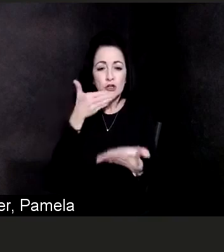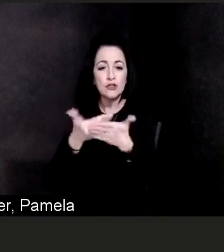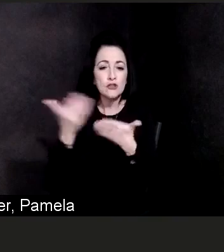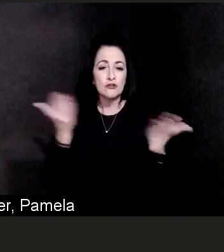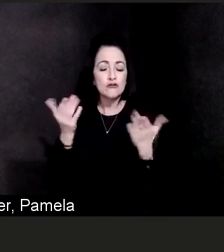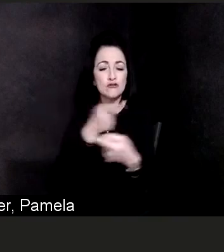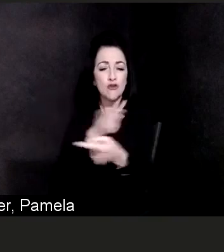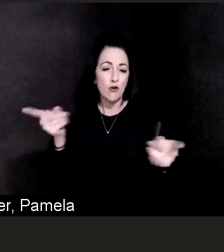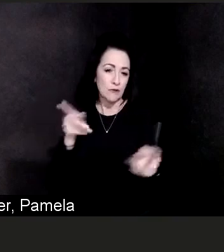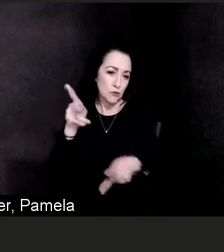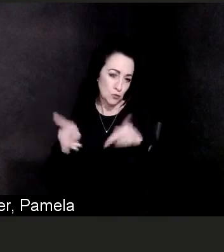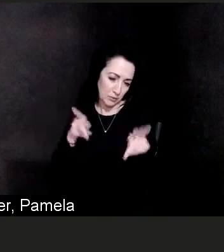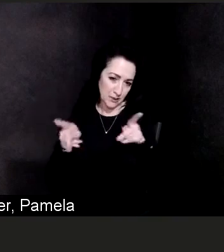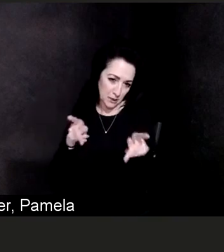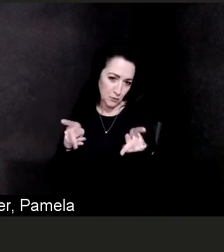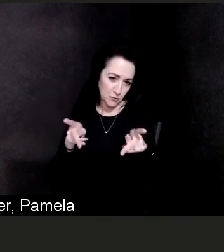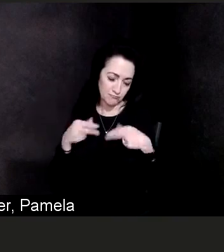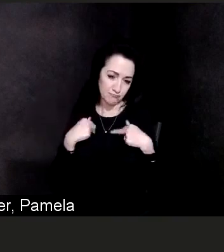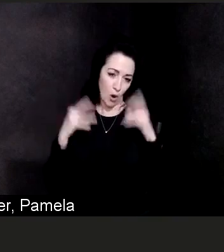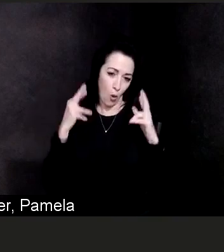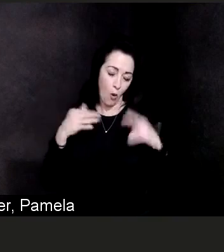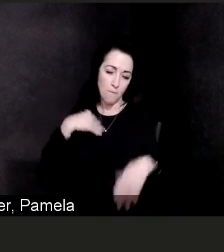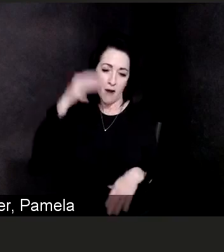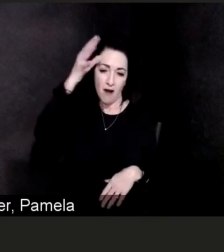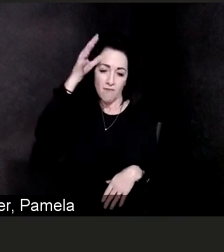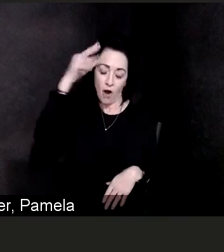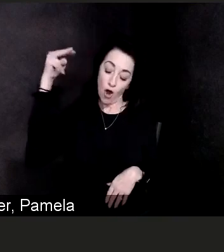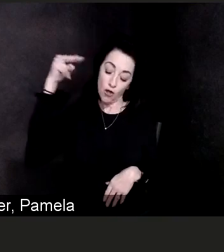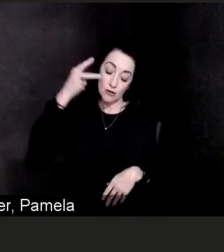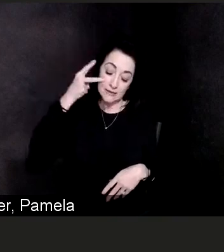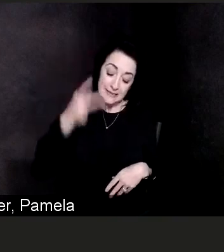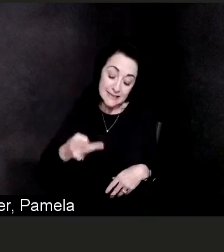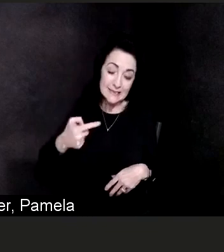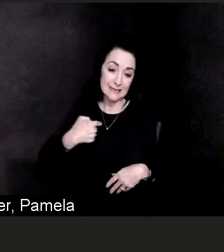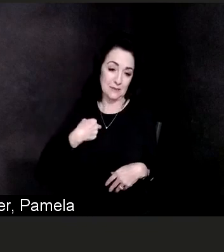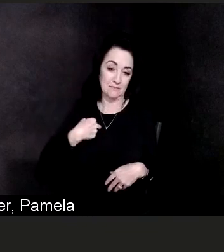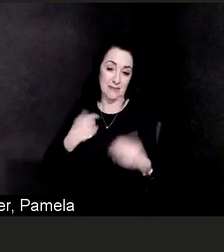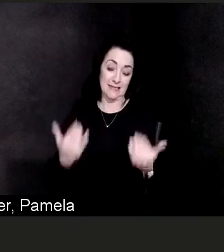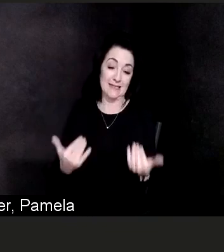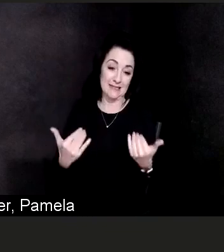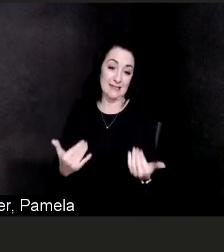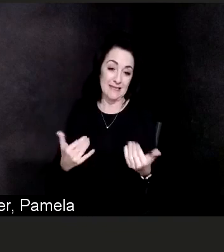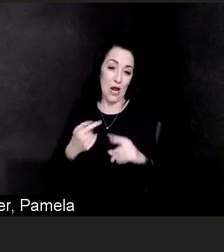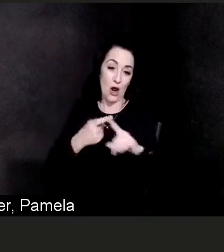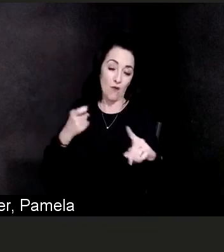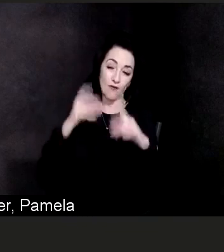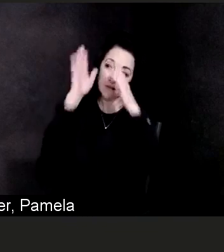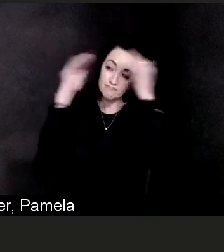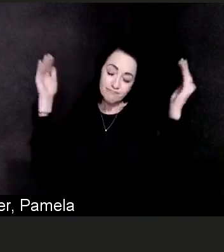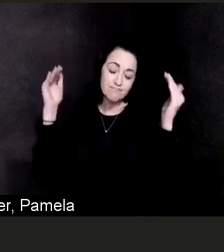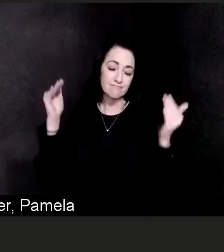that we still need a few more weeks of sacrifice, that we need to think about how to wash our hands,